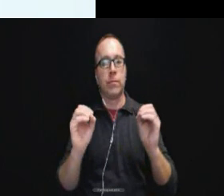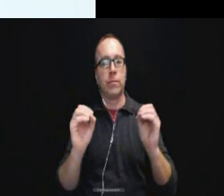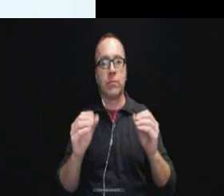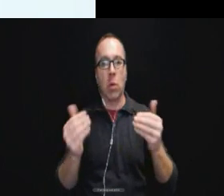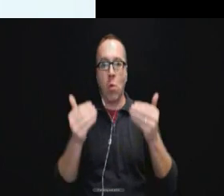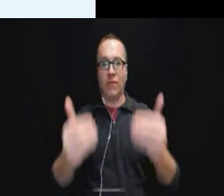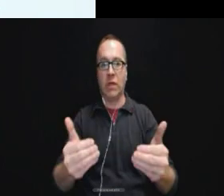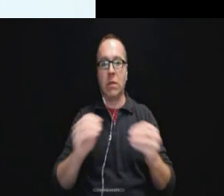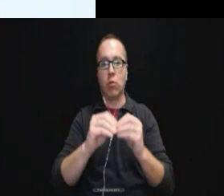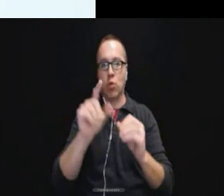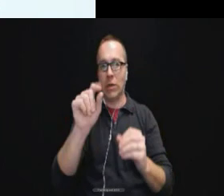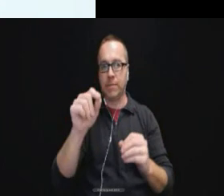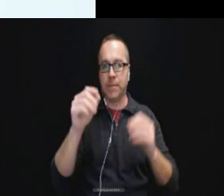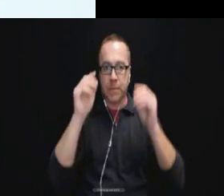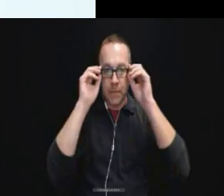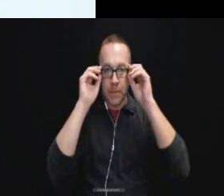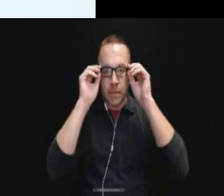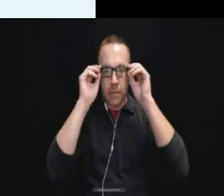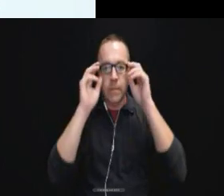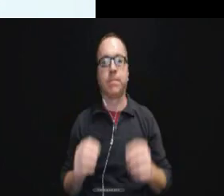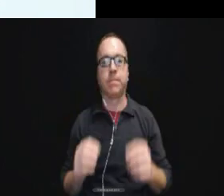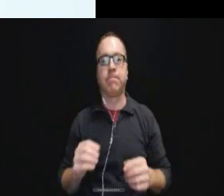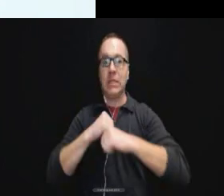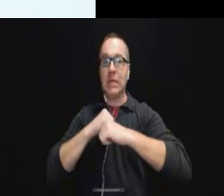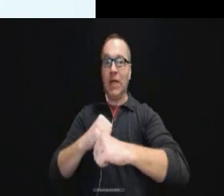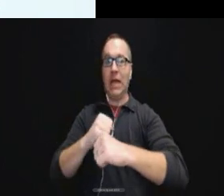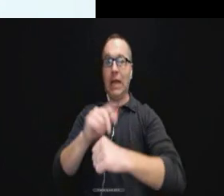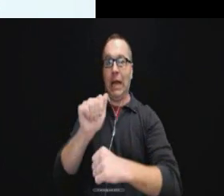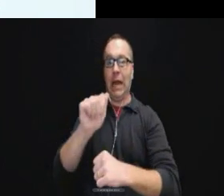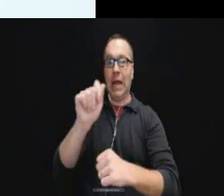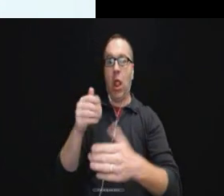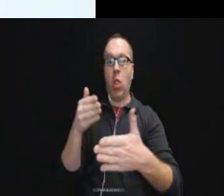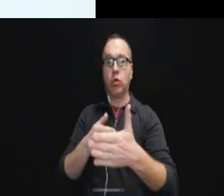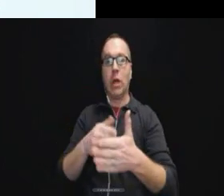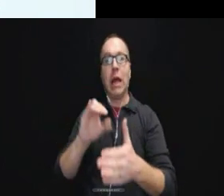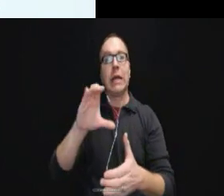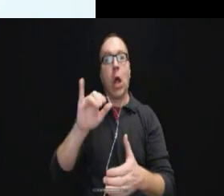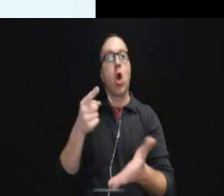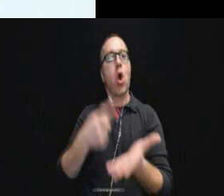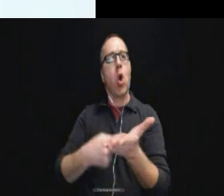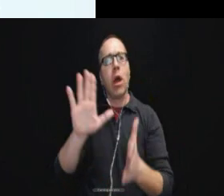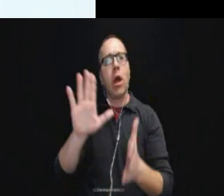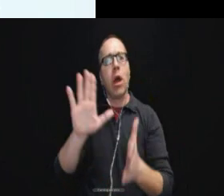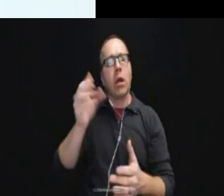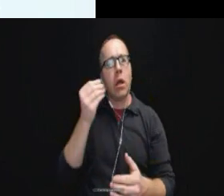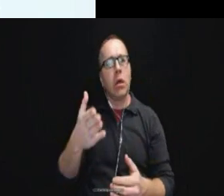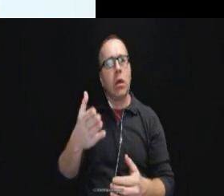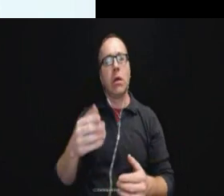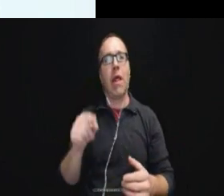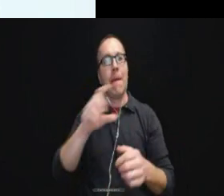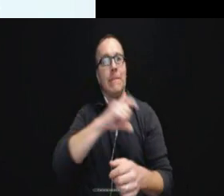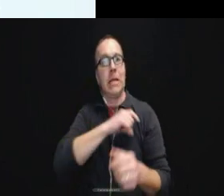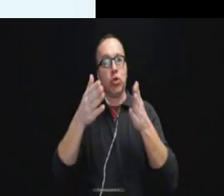Slide 20, in defense of the ADA lawsuit the county argued hey, this police officer wasn't